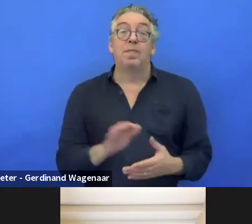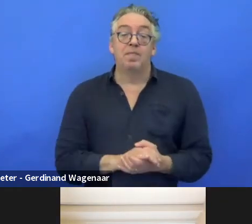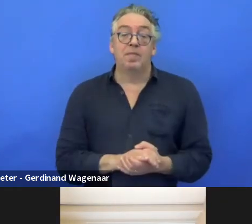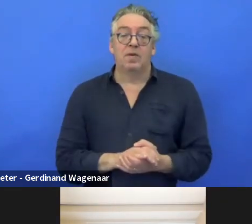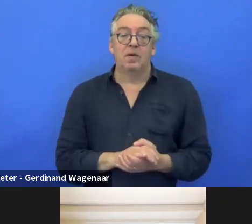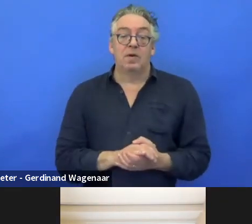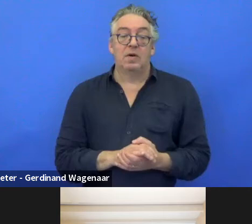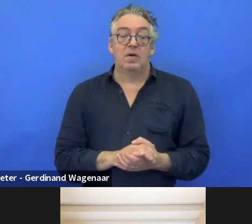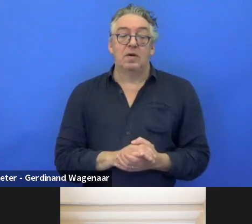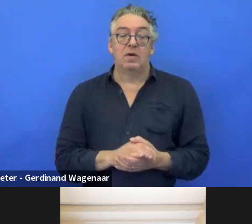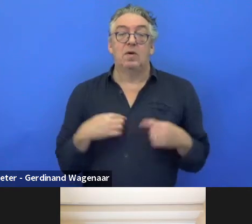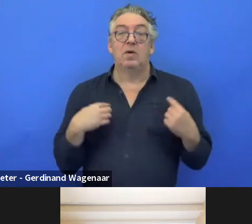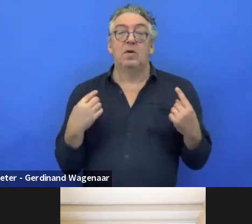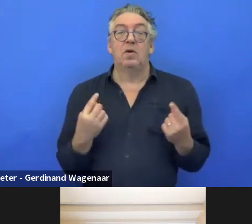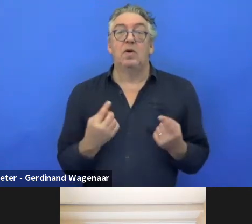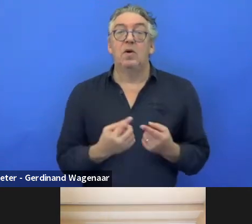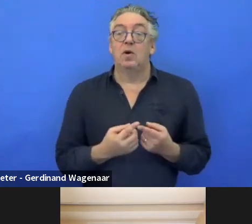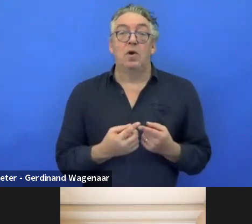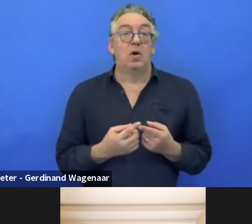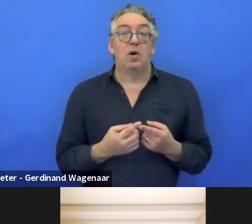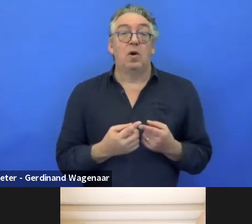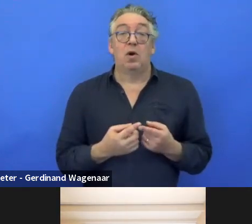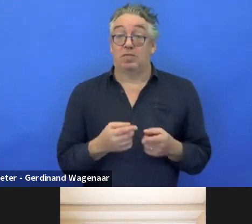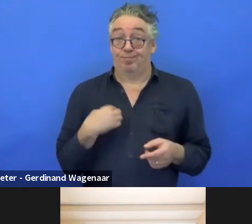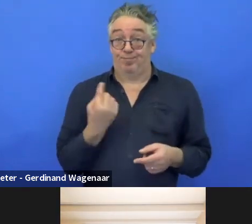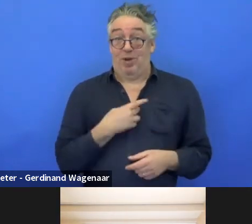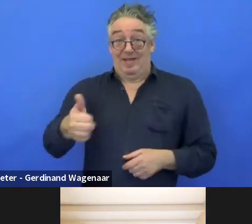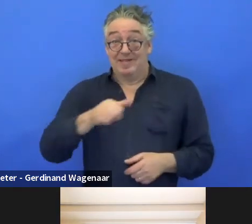what are the current codes, we are solicited by companies,